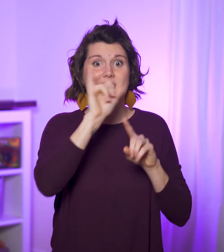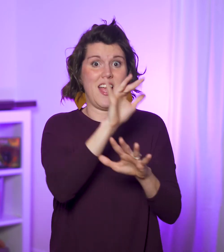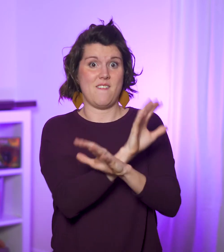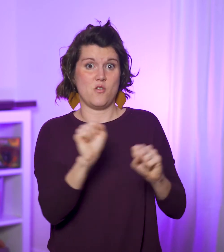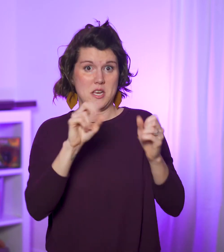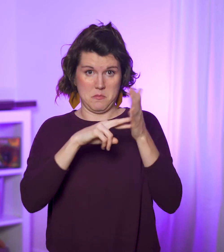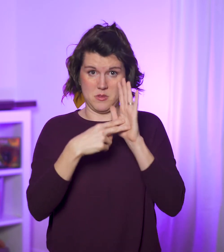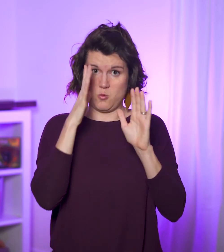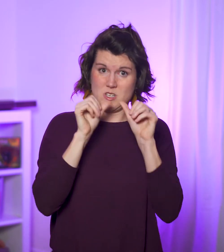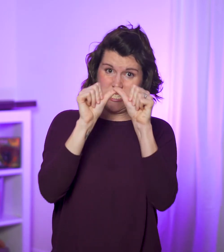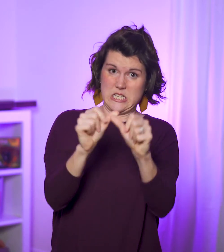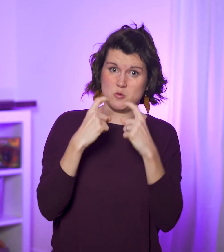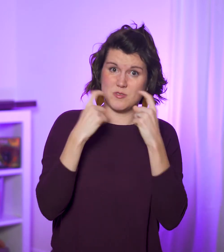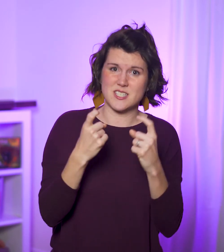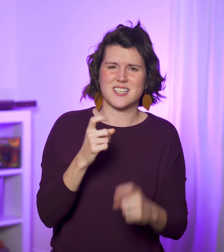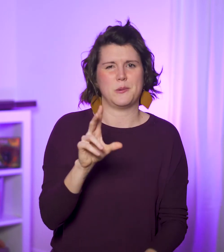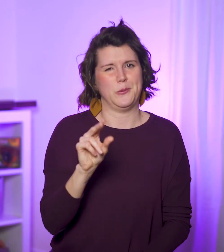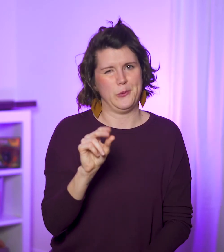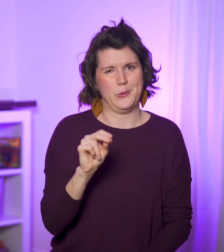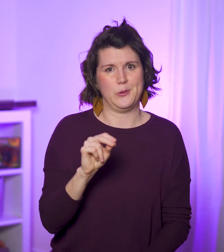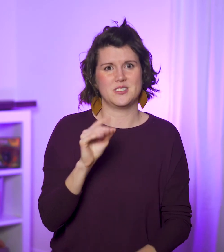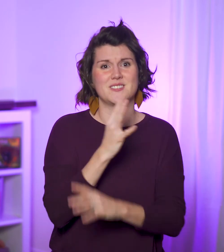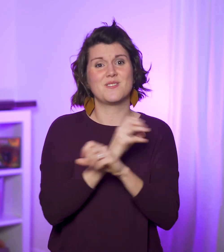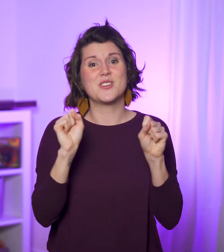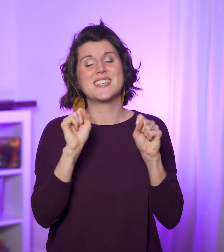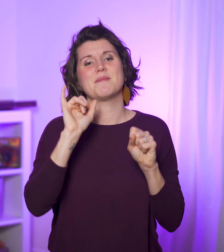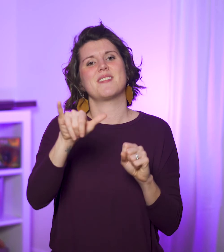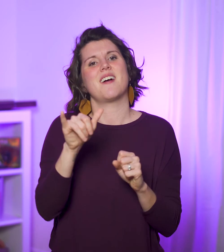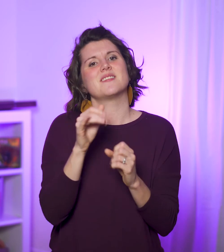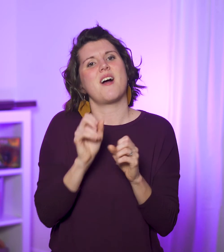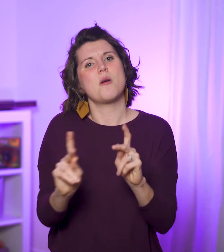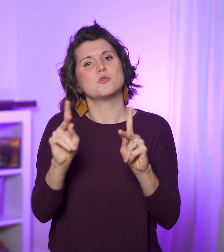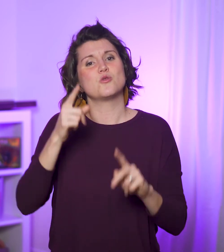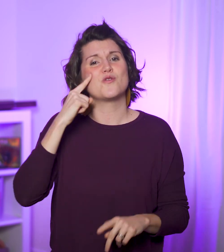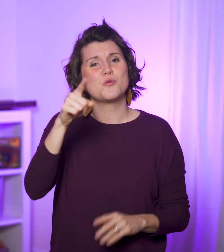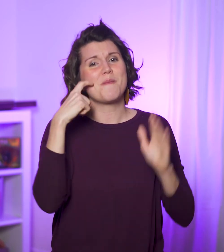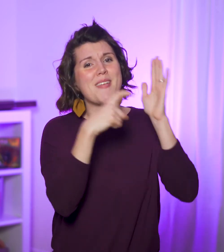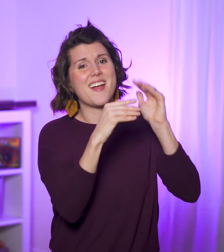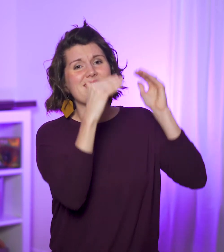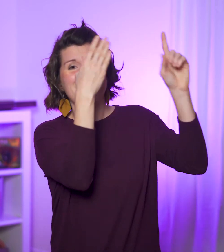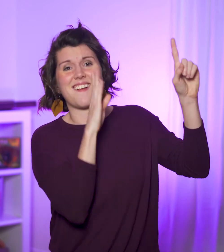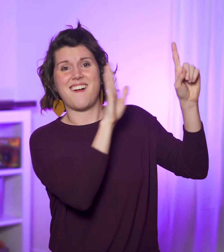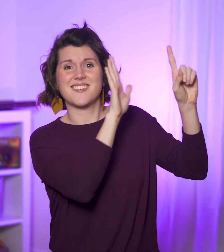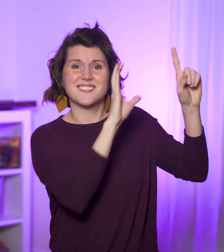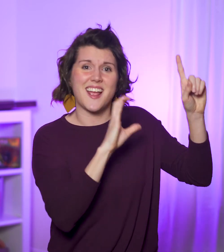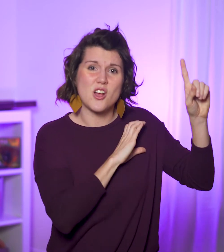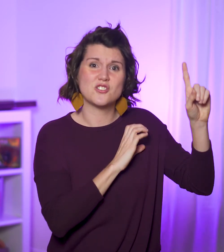It’s not a pass to live for ourselves and sin all we want. Freedom is an opportunity to magnify God’s character